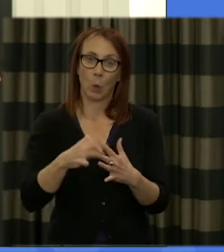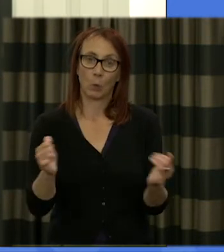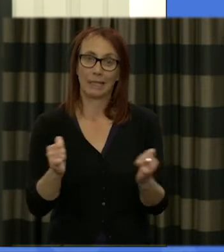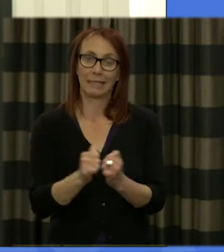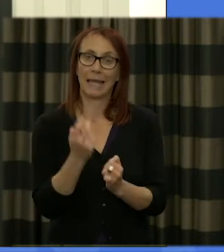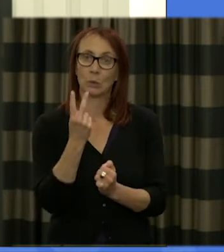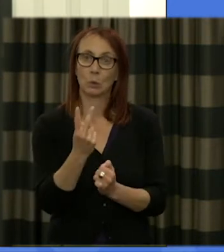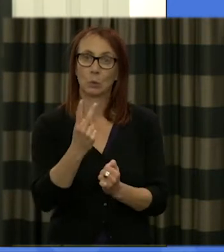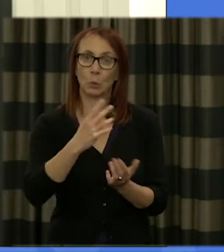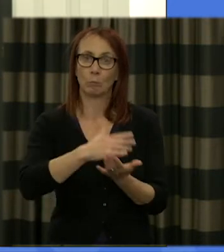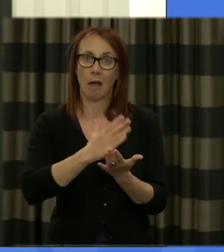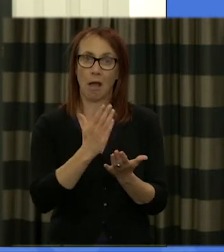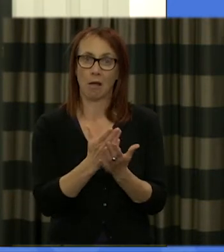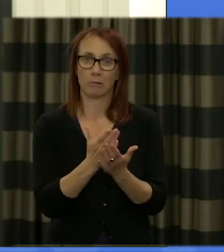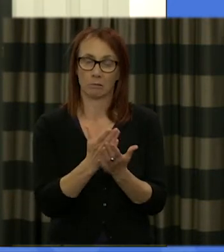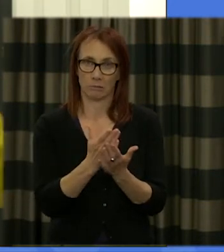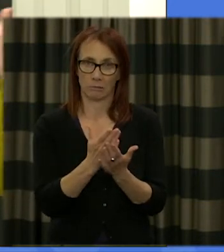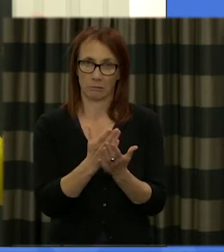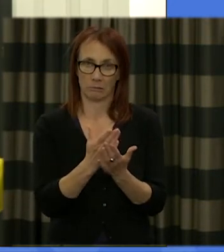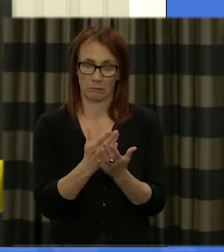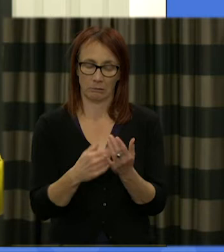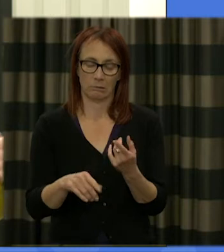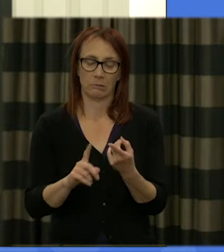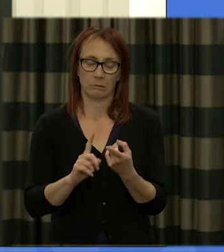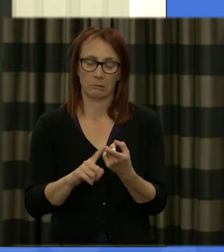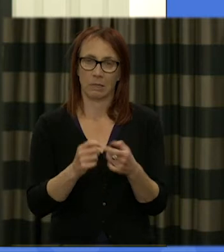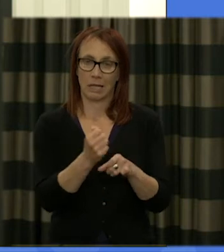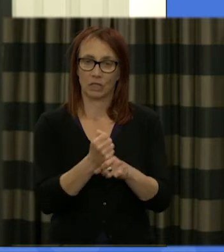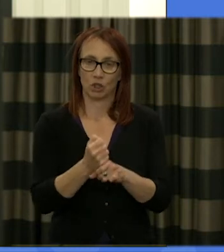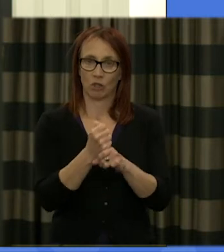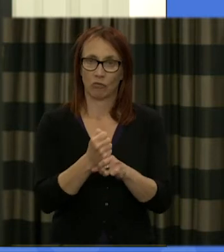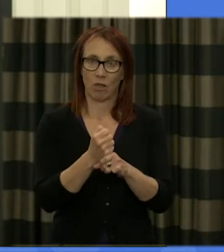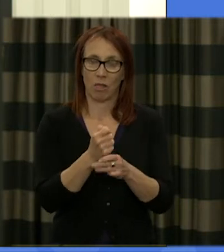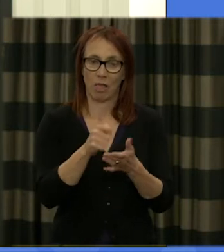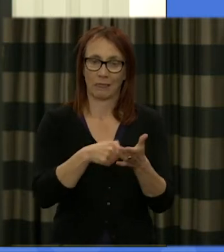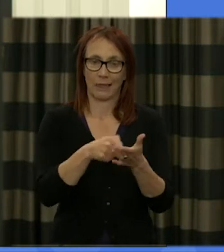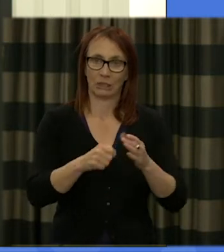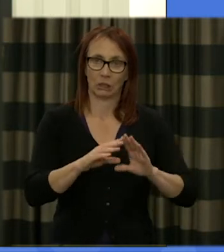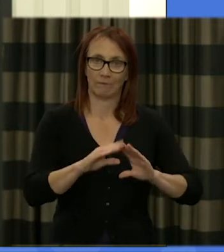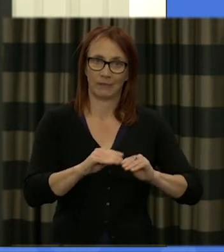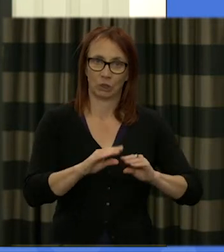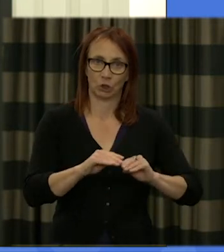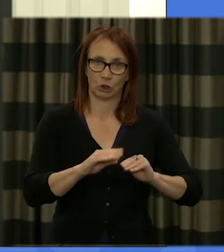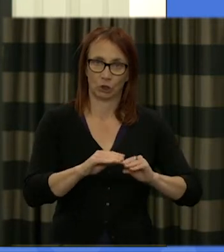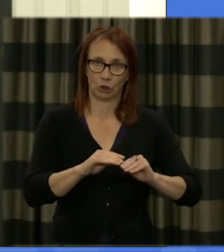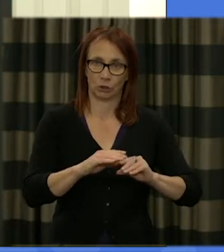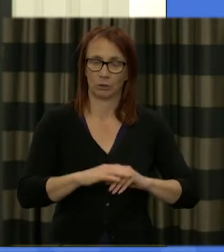main parts so we have the general election and the first part of our